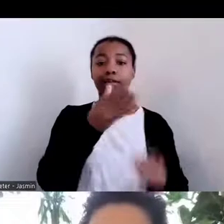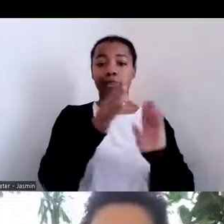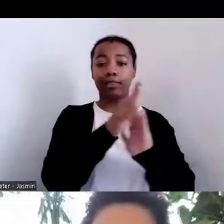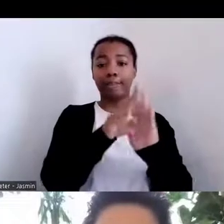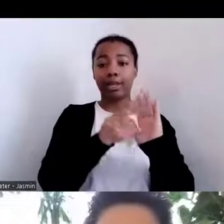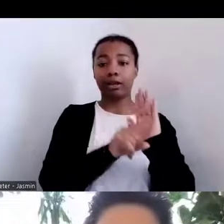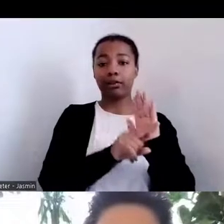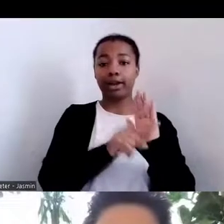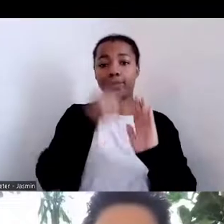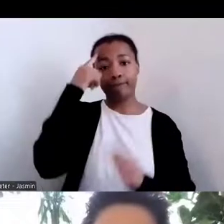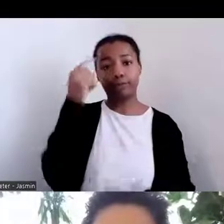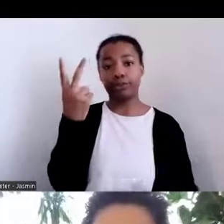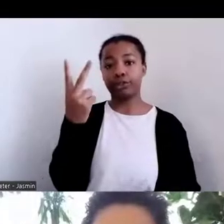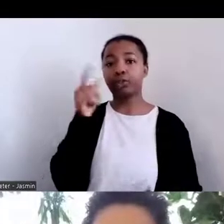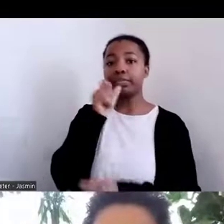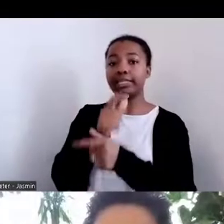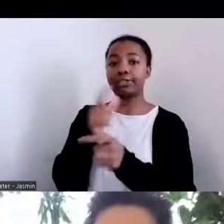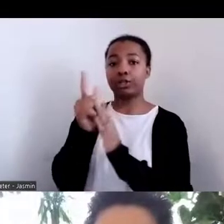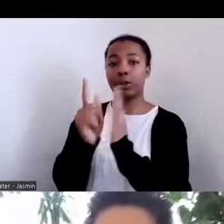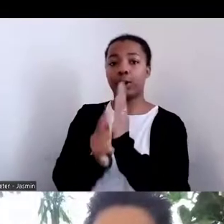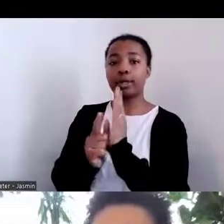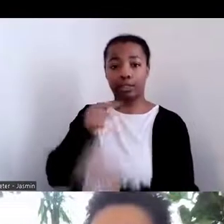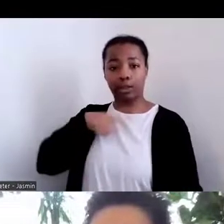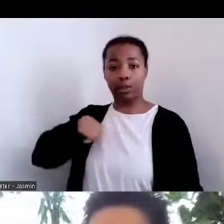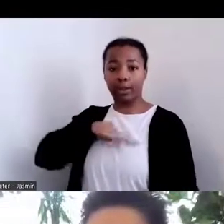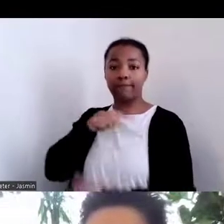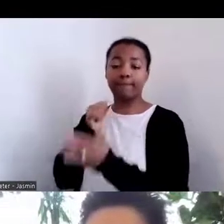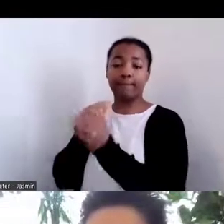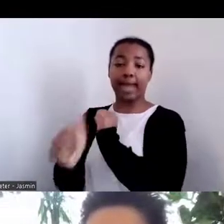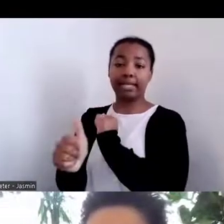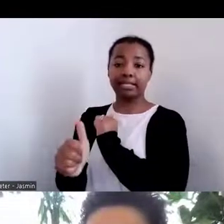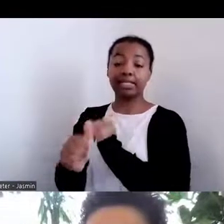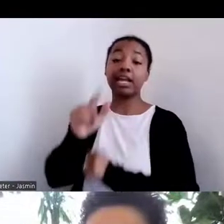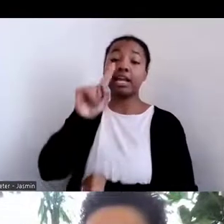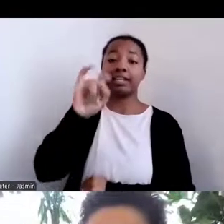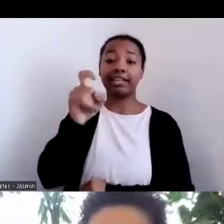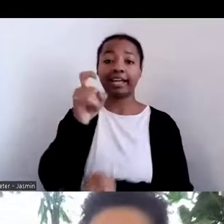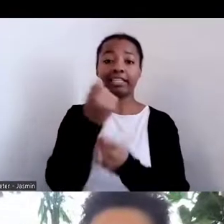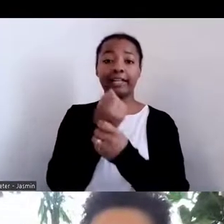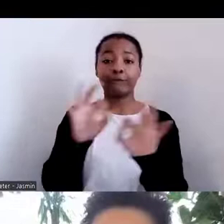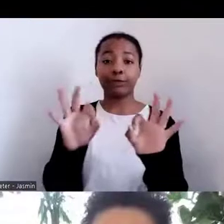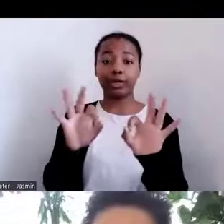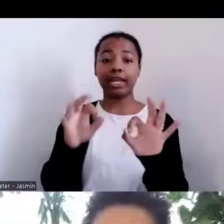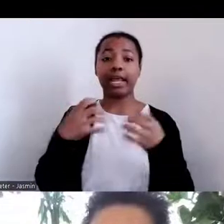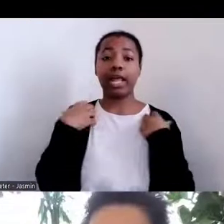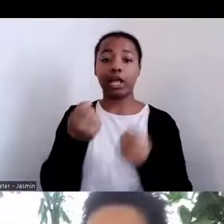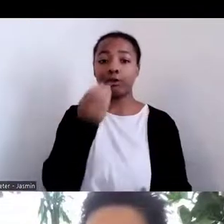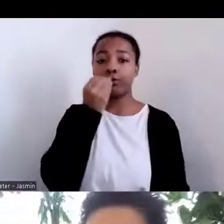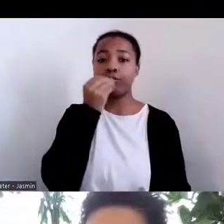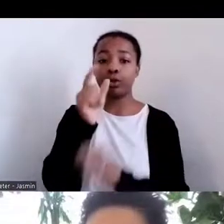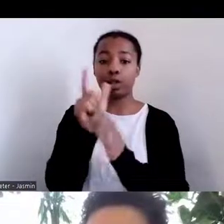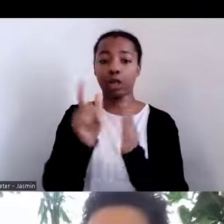laws that we have passed, the Tax‑Free Healthy Food law and as well as the healthy Diné Nation Act of 2014.